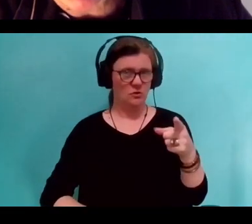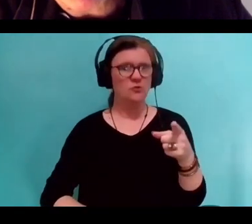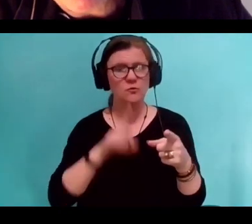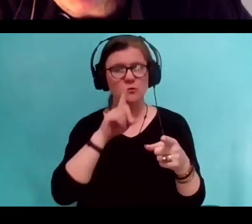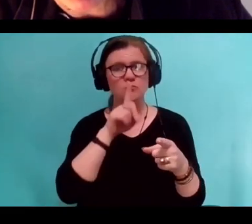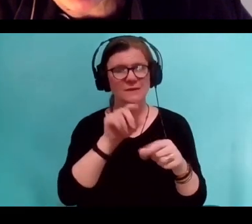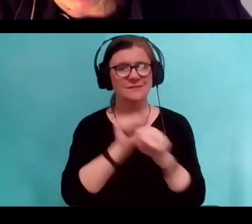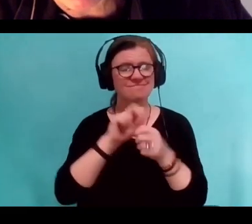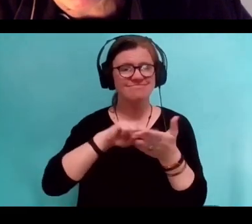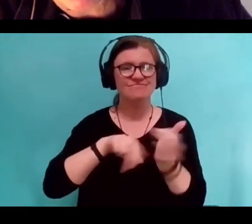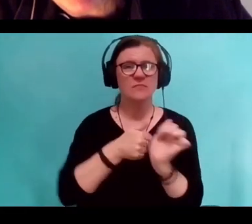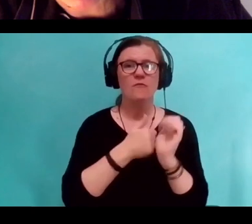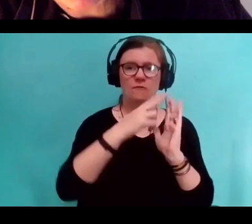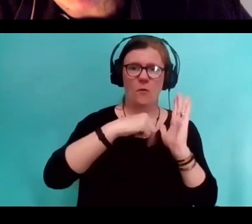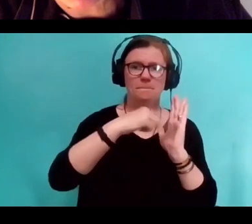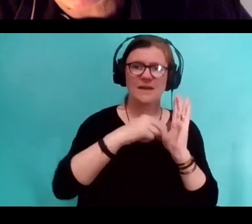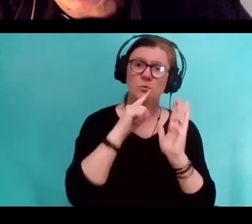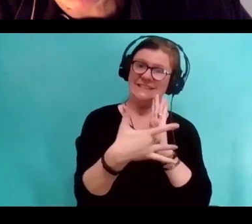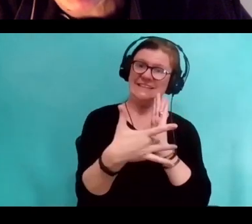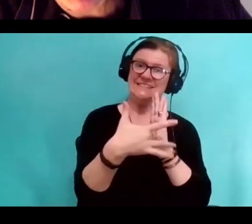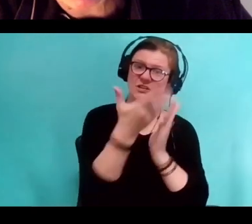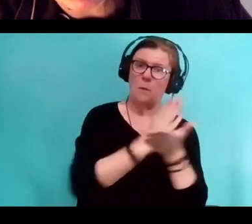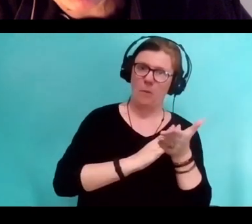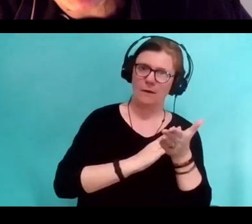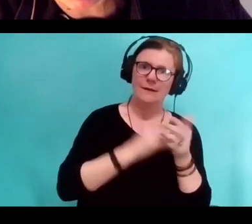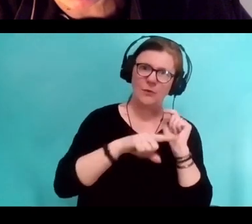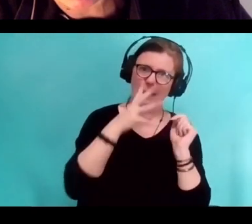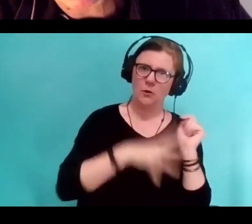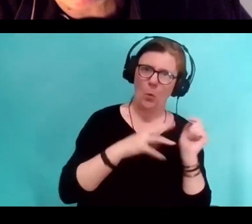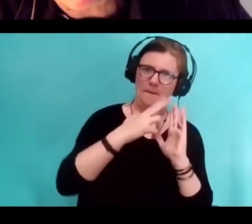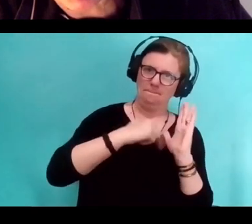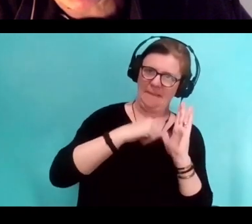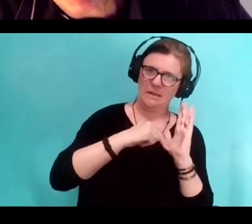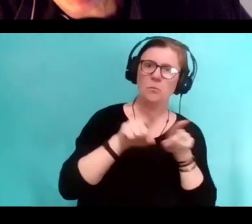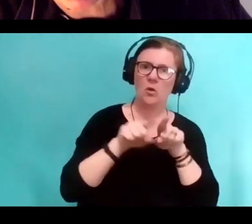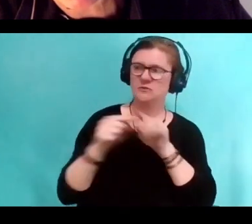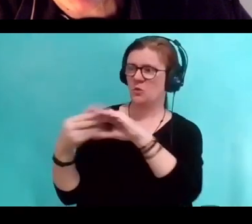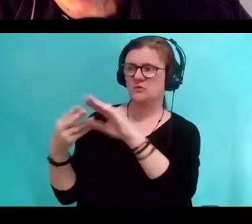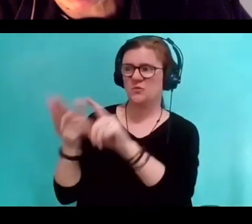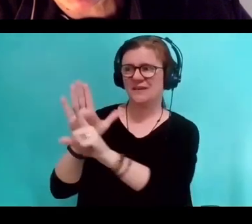You never forget the technical aspects, but you also paint stories and my imagination,